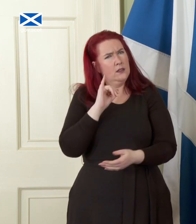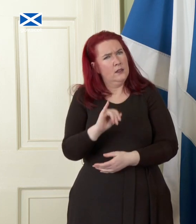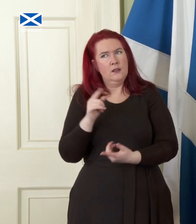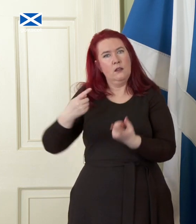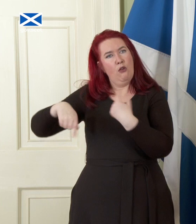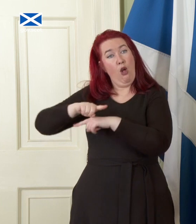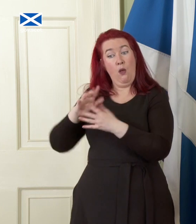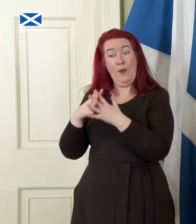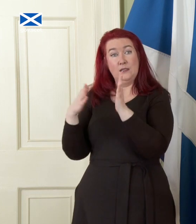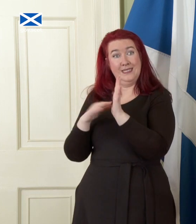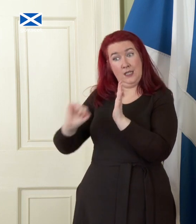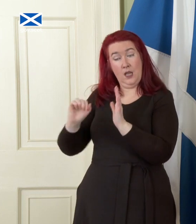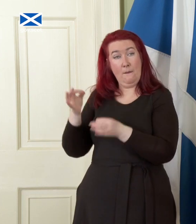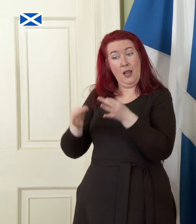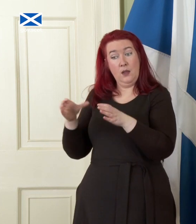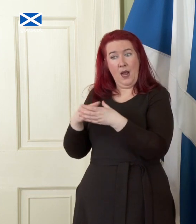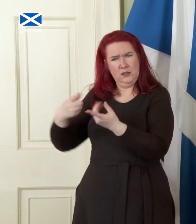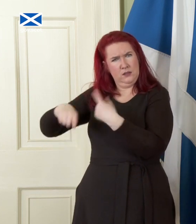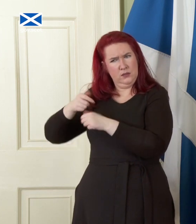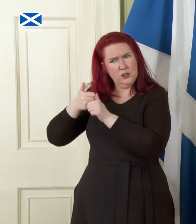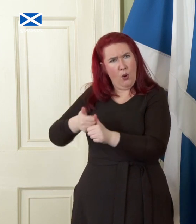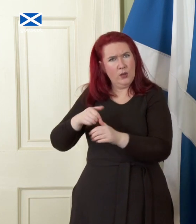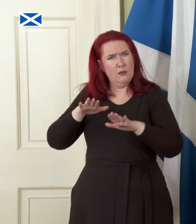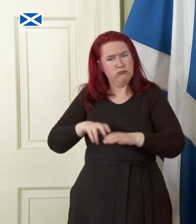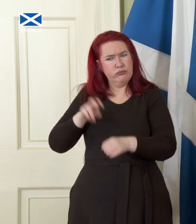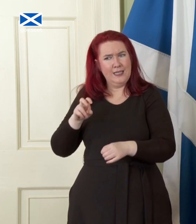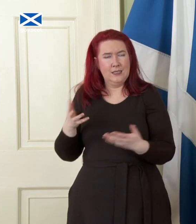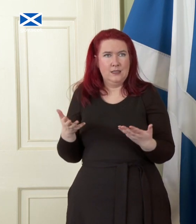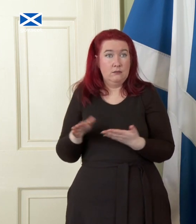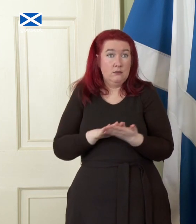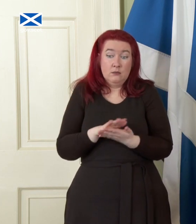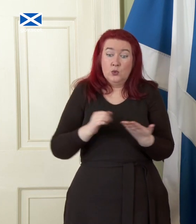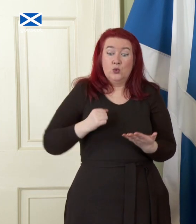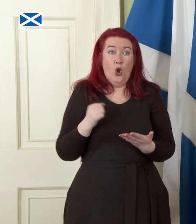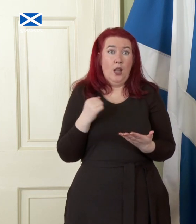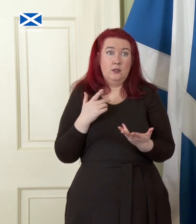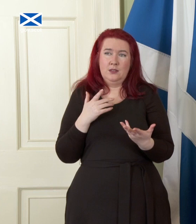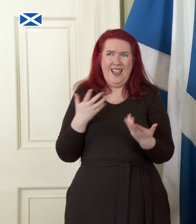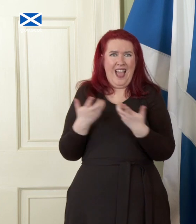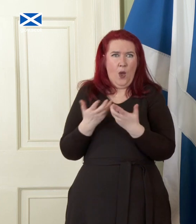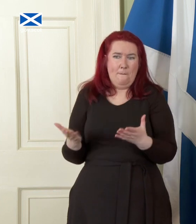now back it. There is no route for Scotland as part of the UK back to the EU or to the single